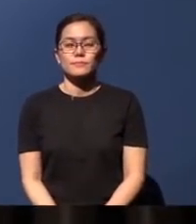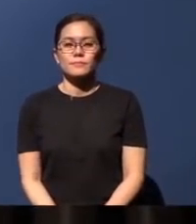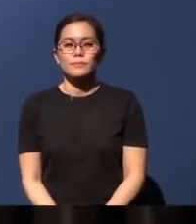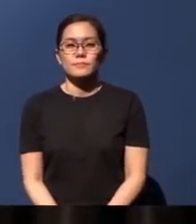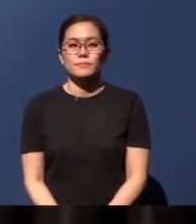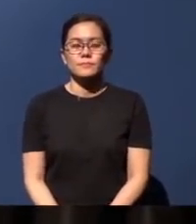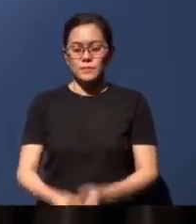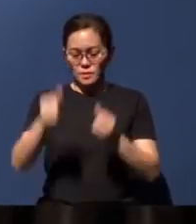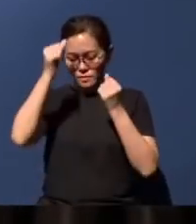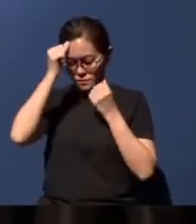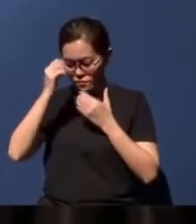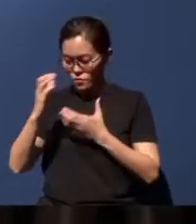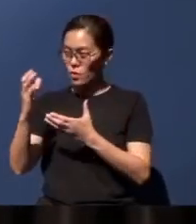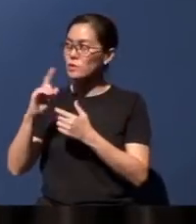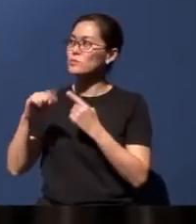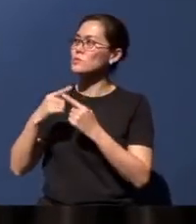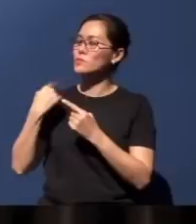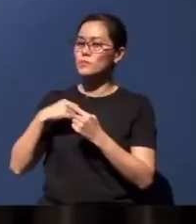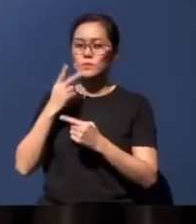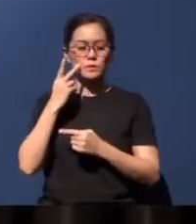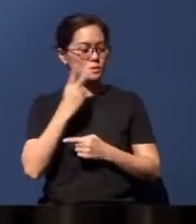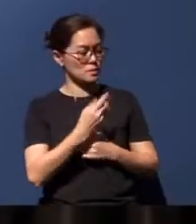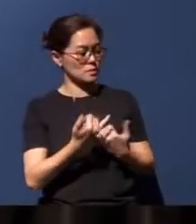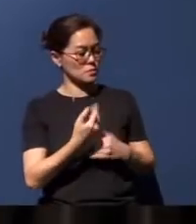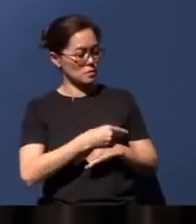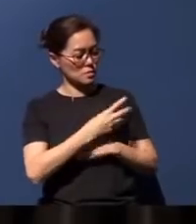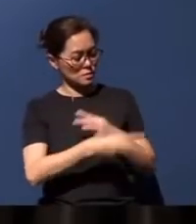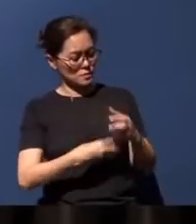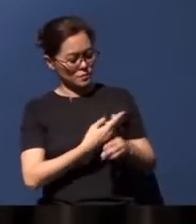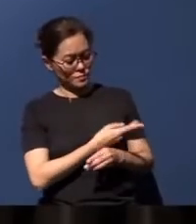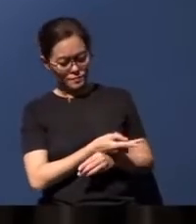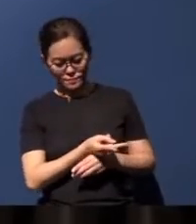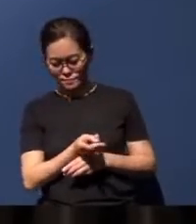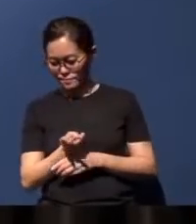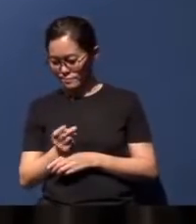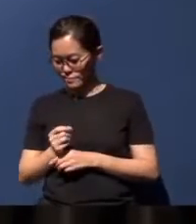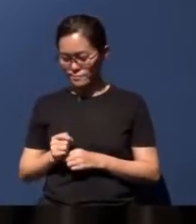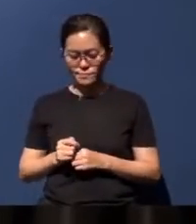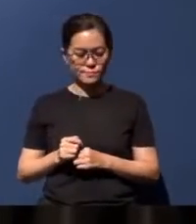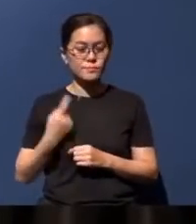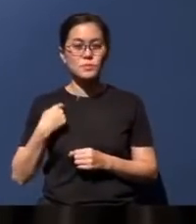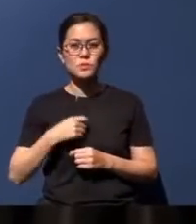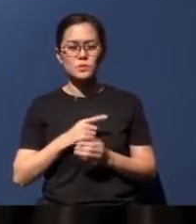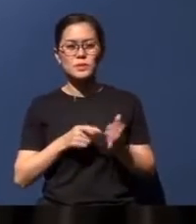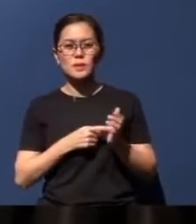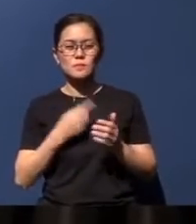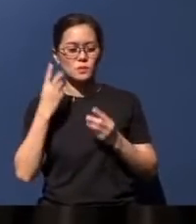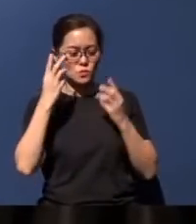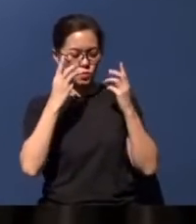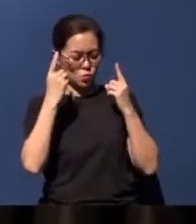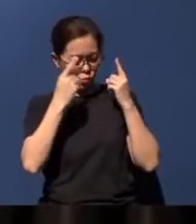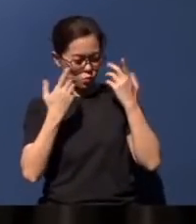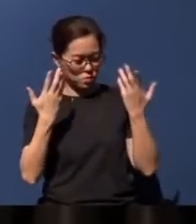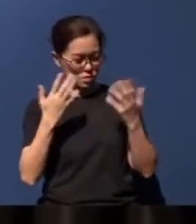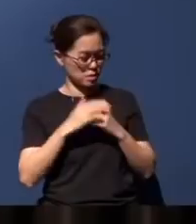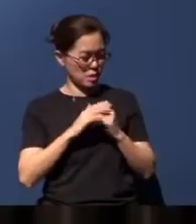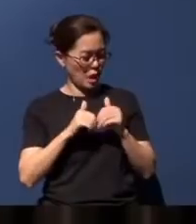Father, when we look at the world today, we sometimes wonder how long, Lord, how long before